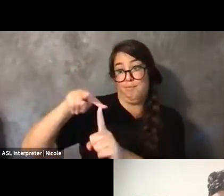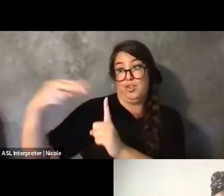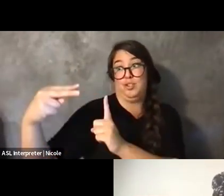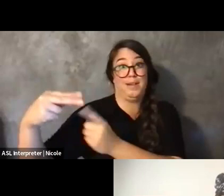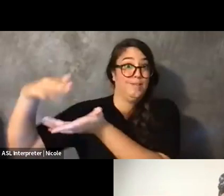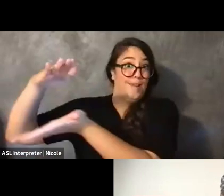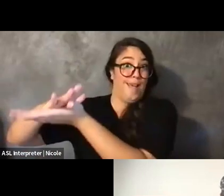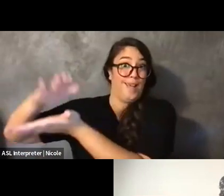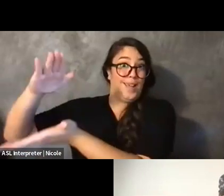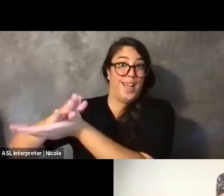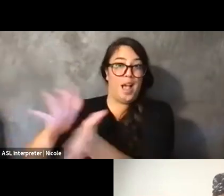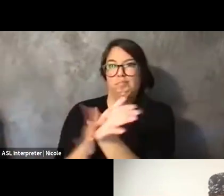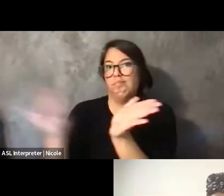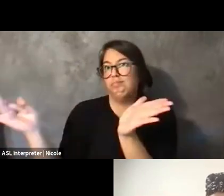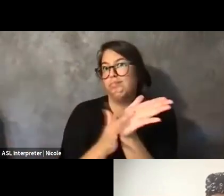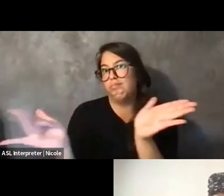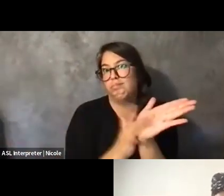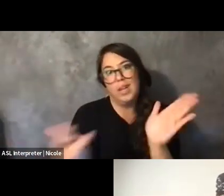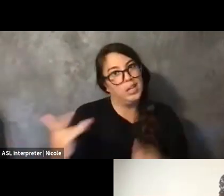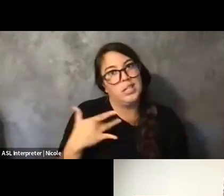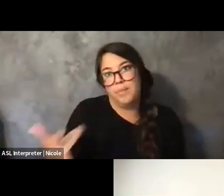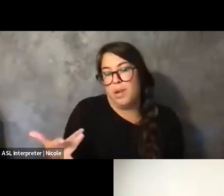And if you're going to do it by the book, by academia's book,